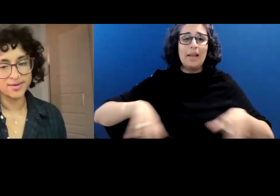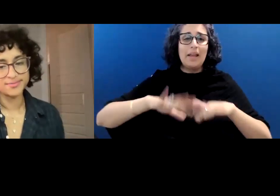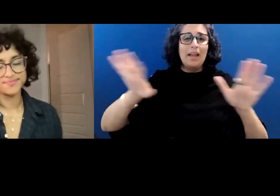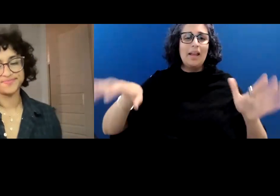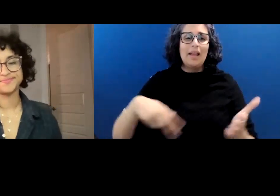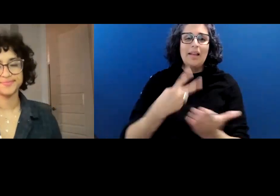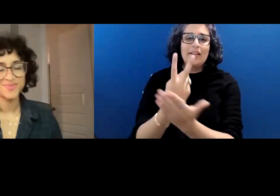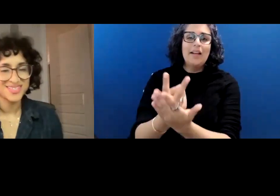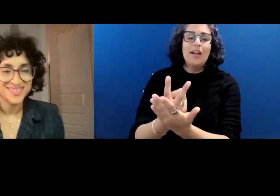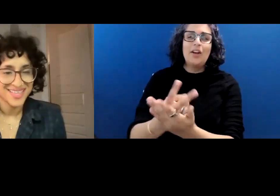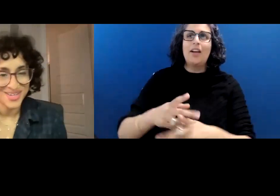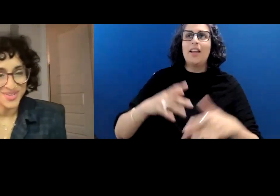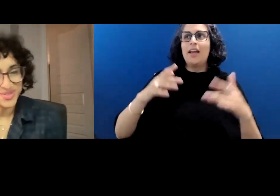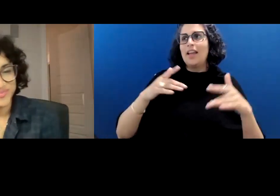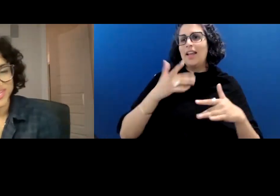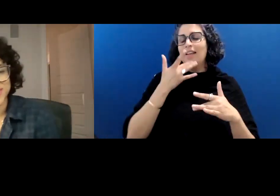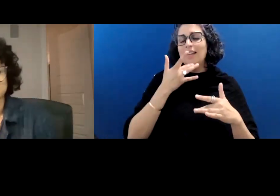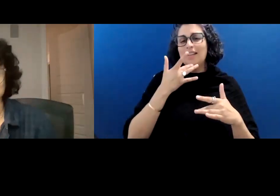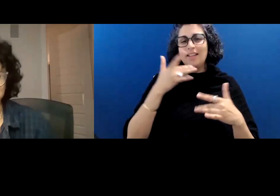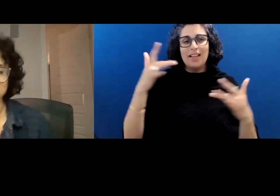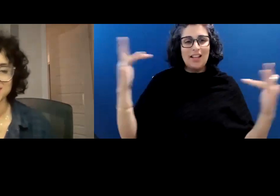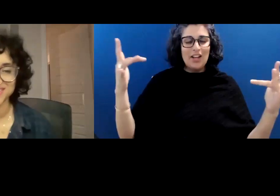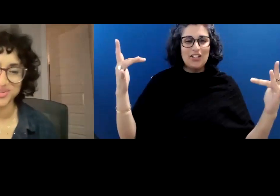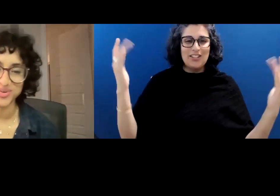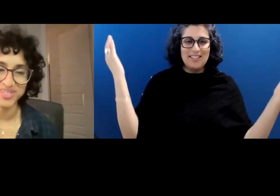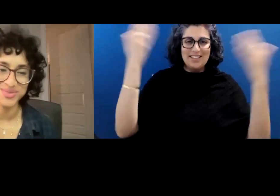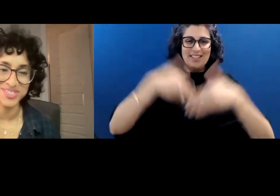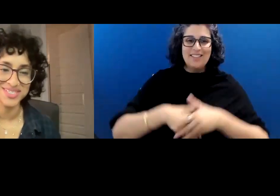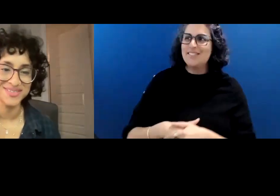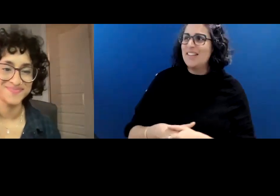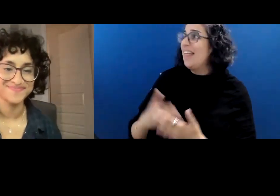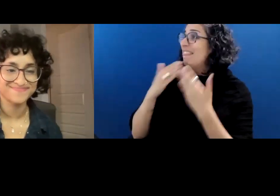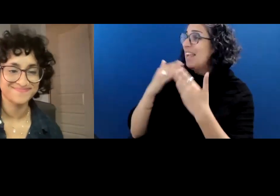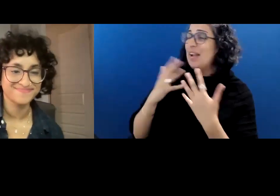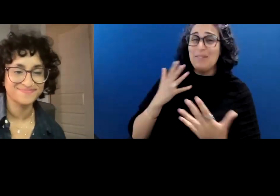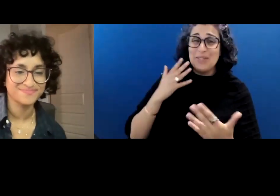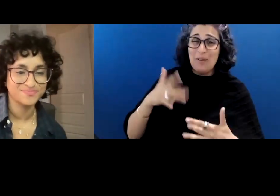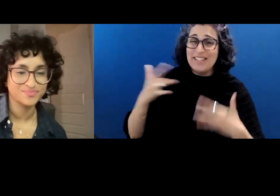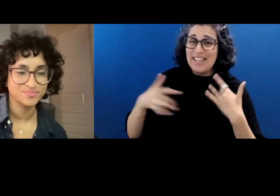Thank you all so much, I'm so excited to hear you read Eugenia.